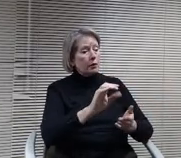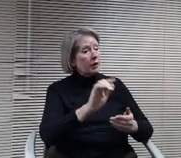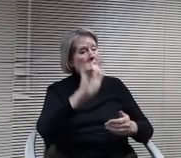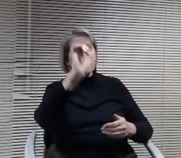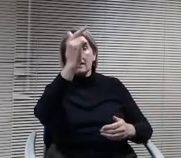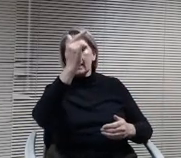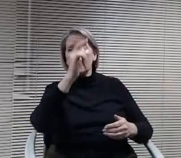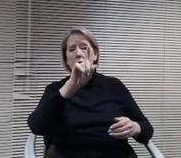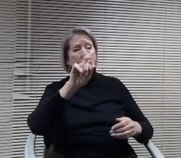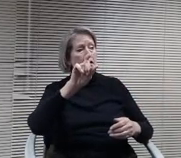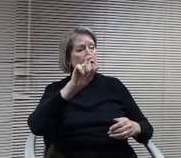Katie.